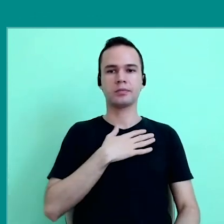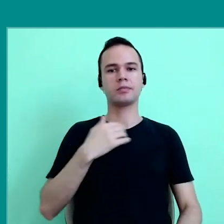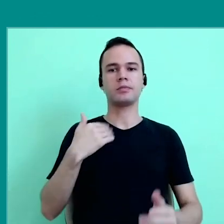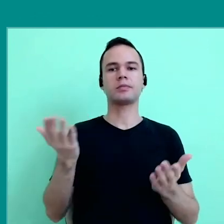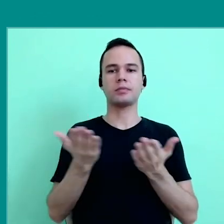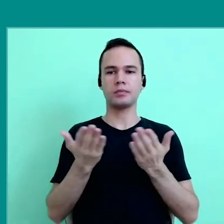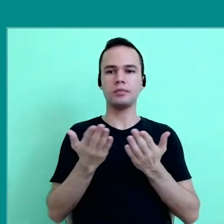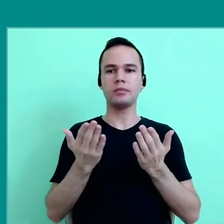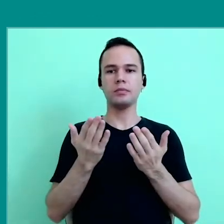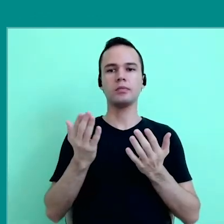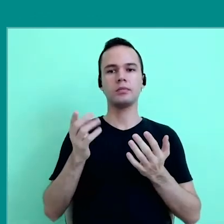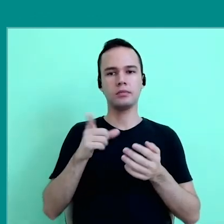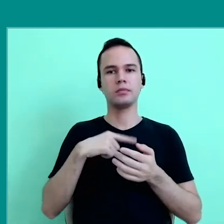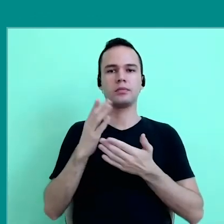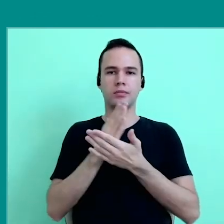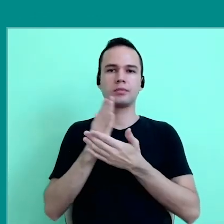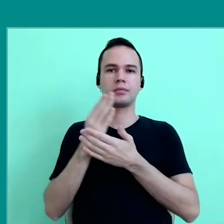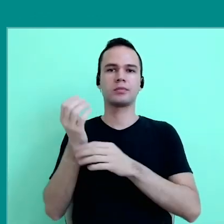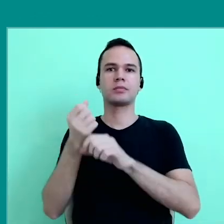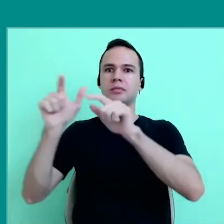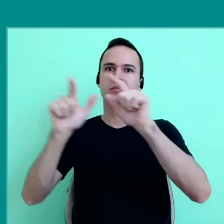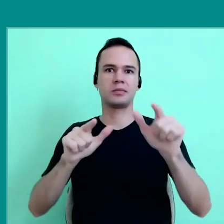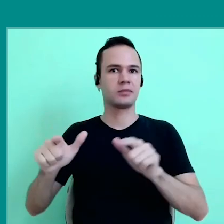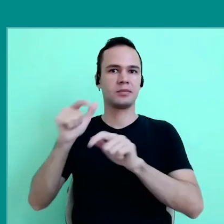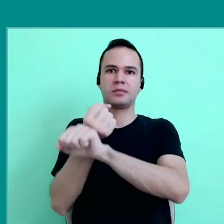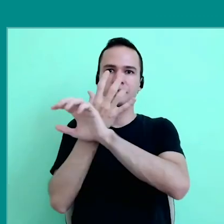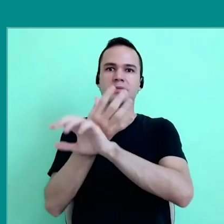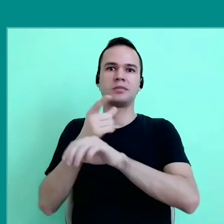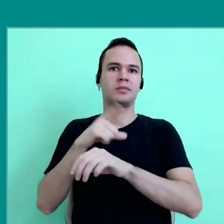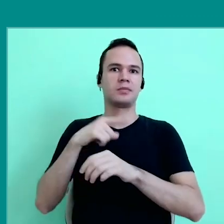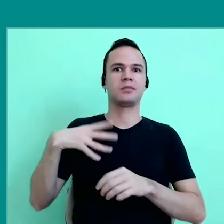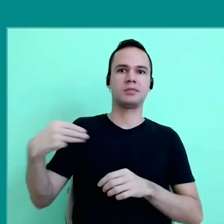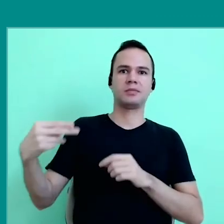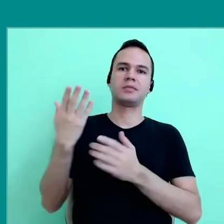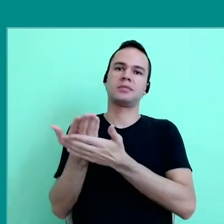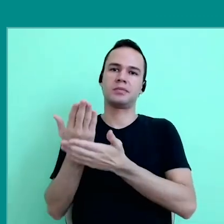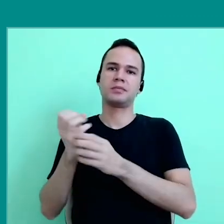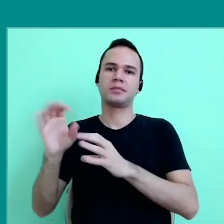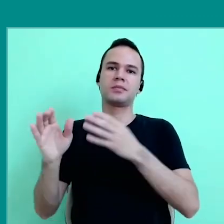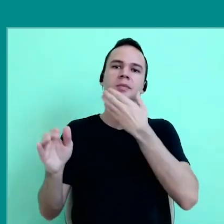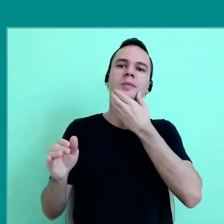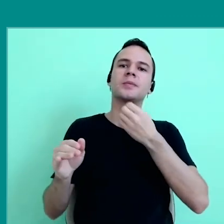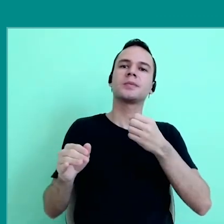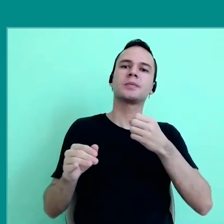We have workstations in every room, I have two daughters taking classes, and my husband teaching,